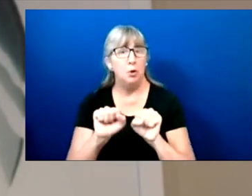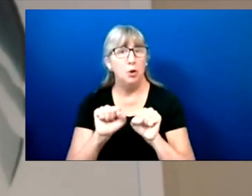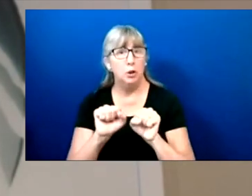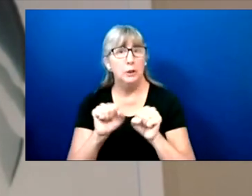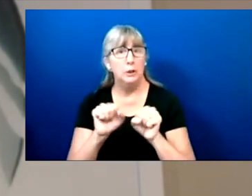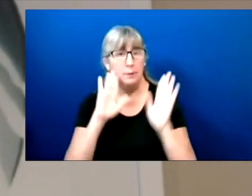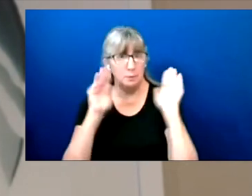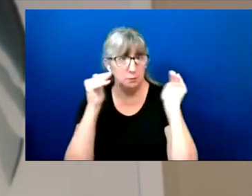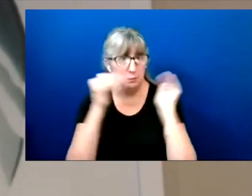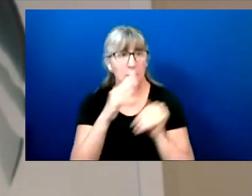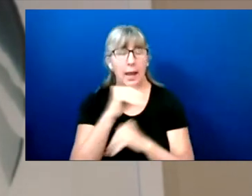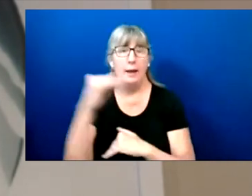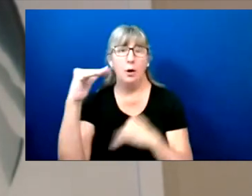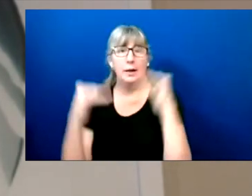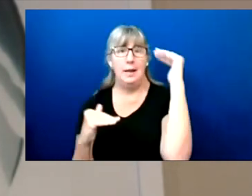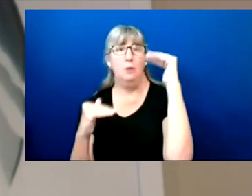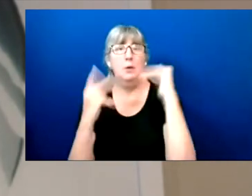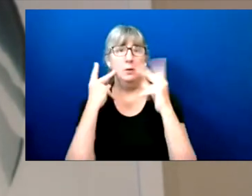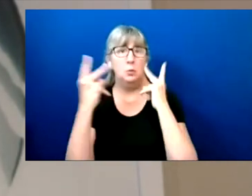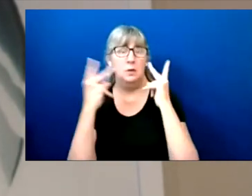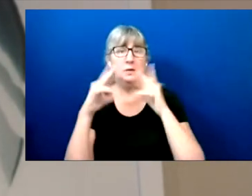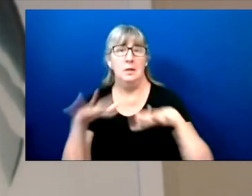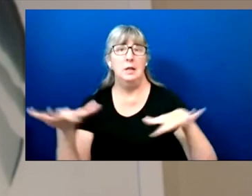and the inequity that our community continues to face.